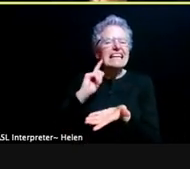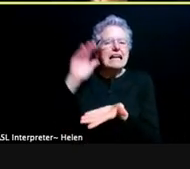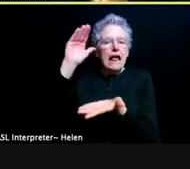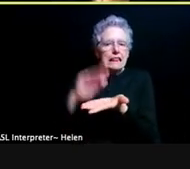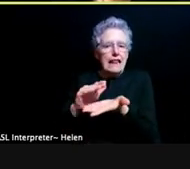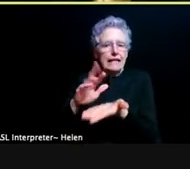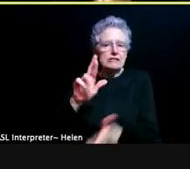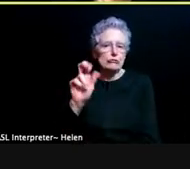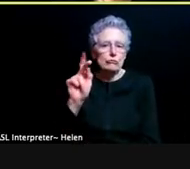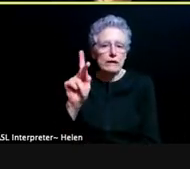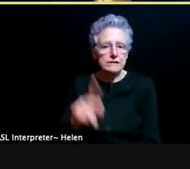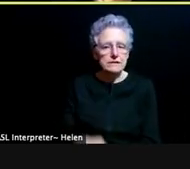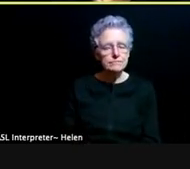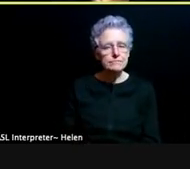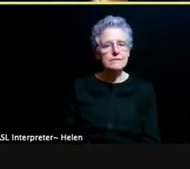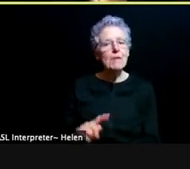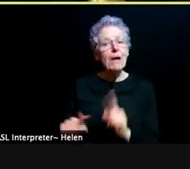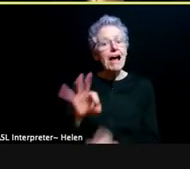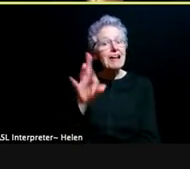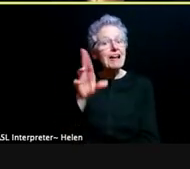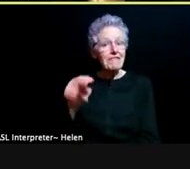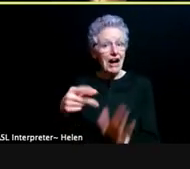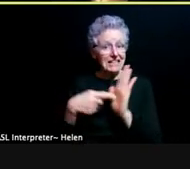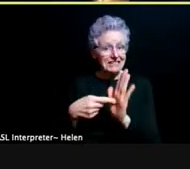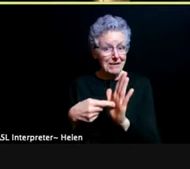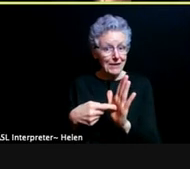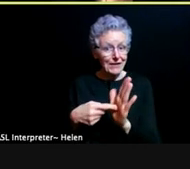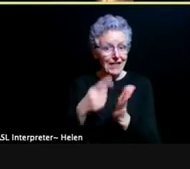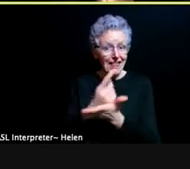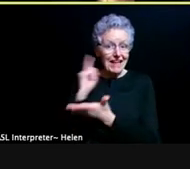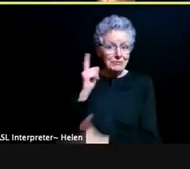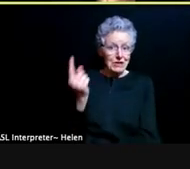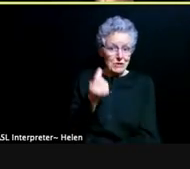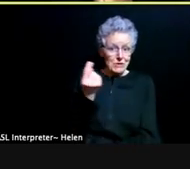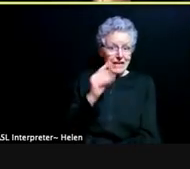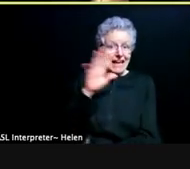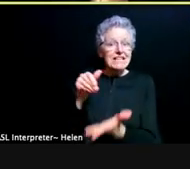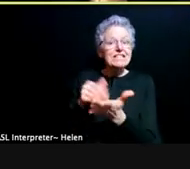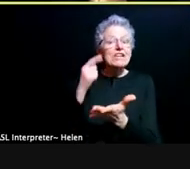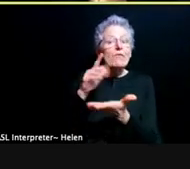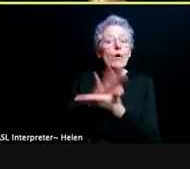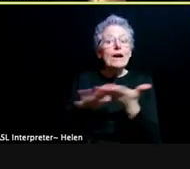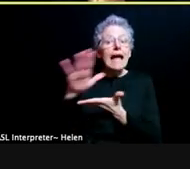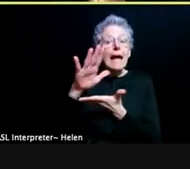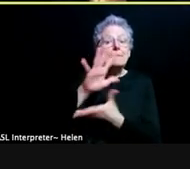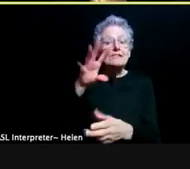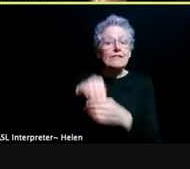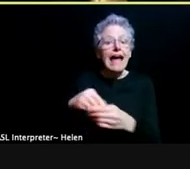Last Tuesday, the Center for Campus Involvement had fun at the Union and students